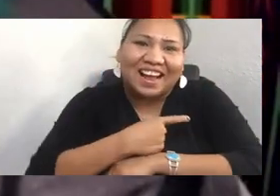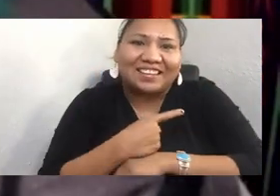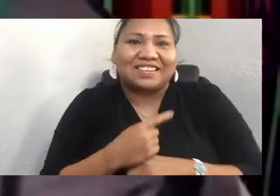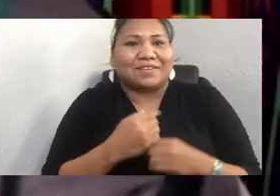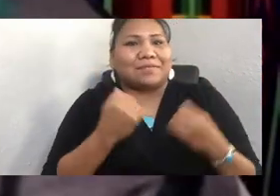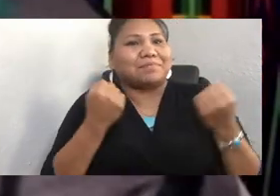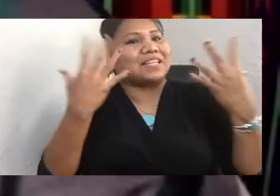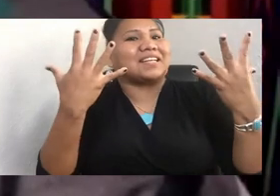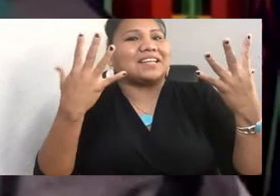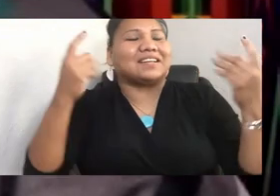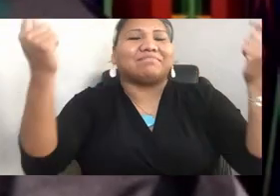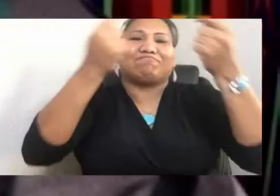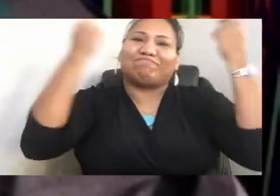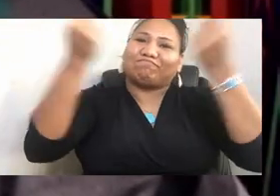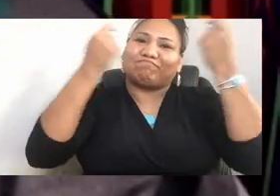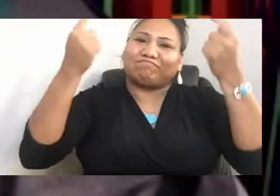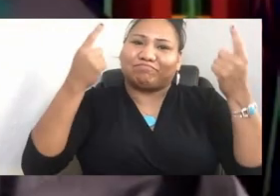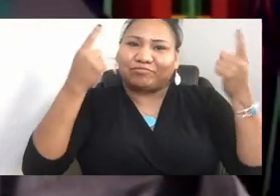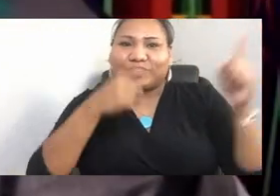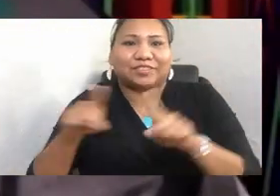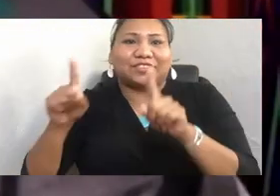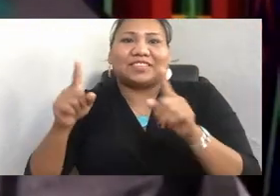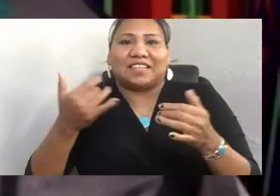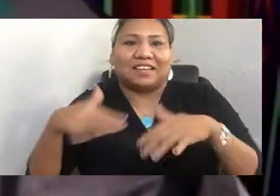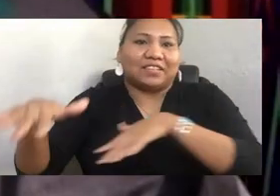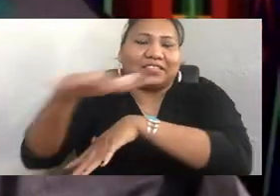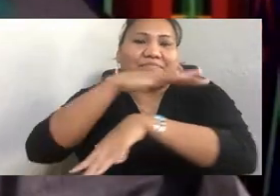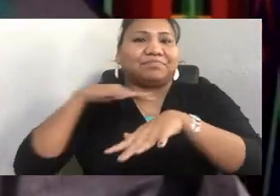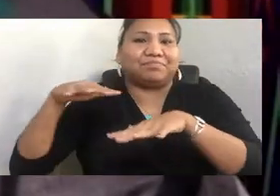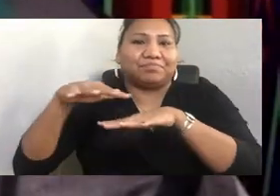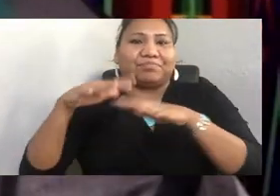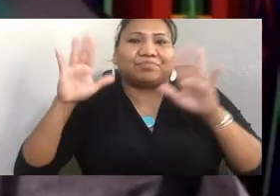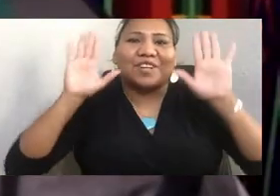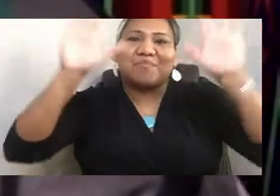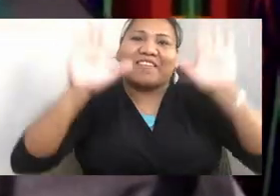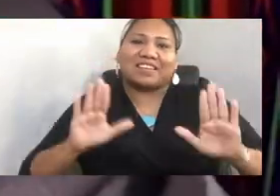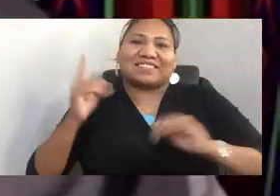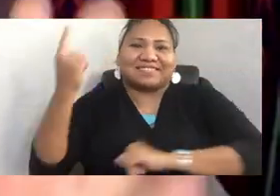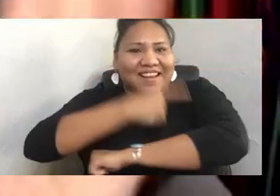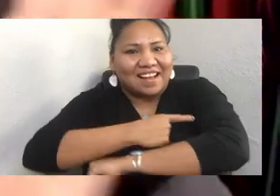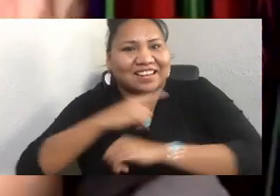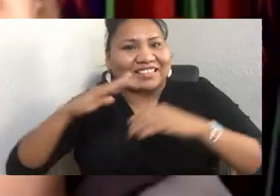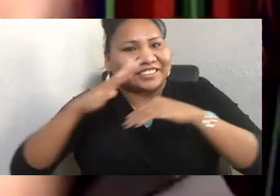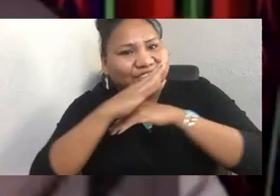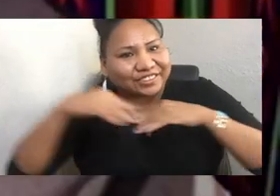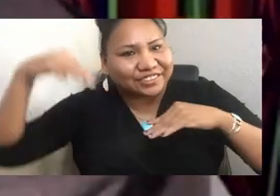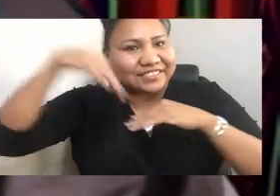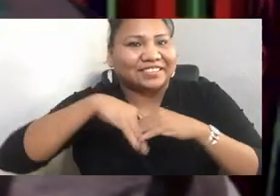And it's a glorious day for indigenous people. First of all, we want to raise our hands